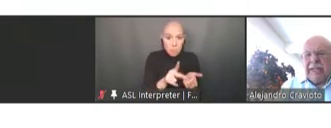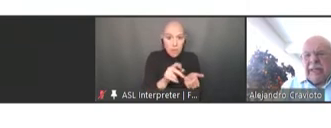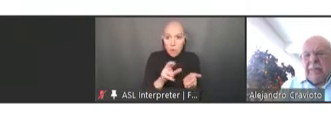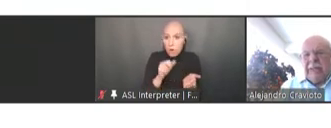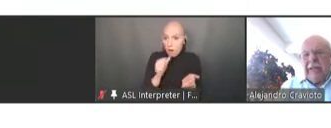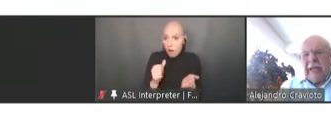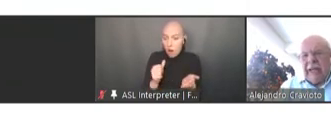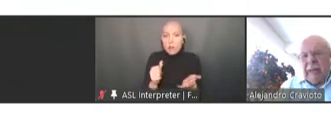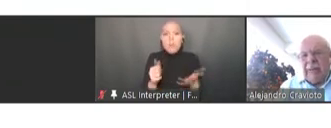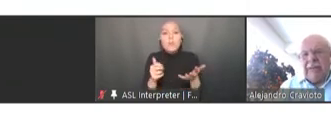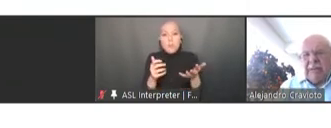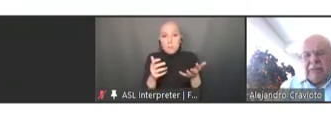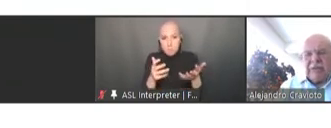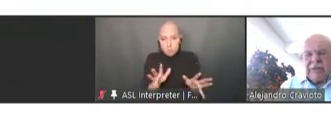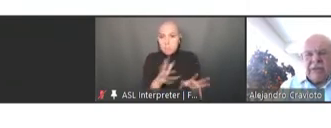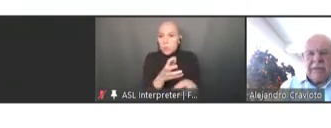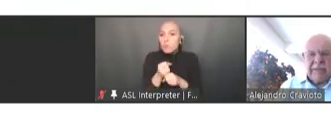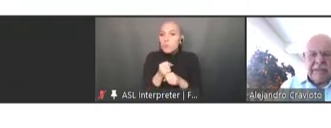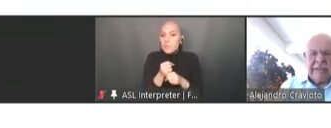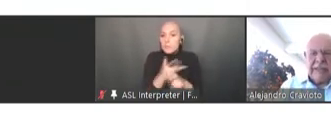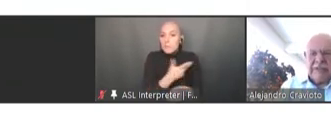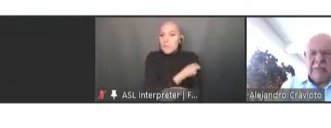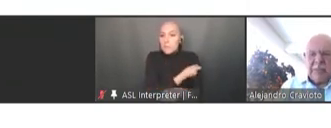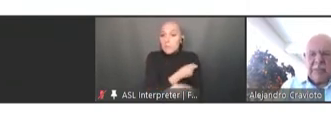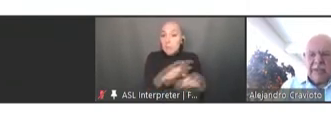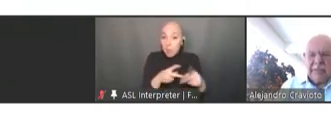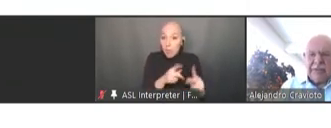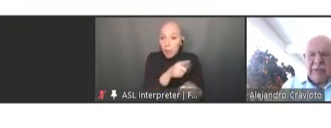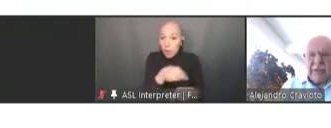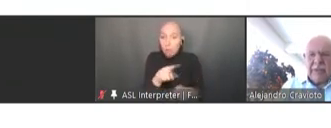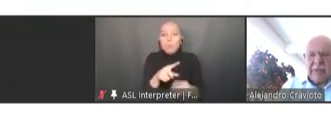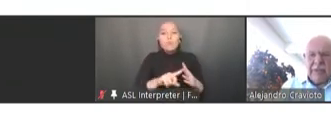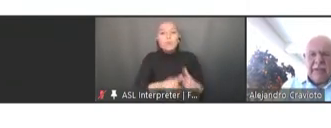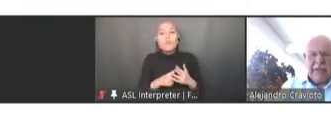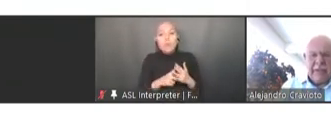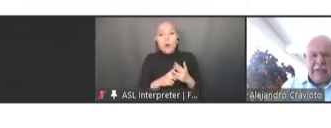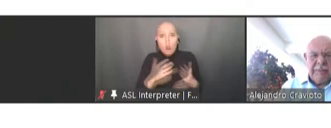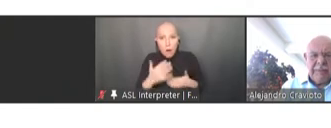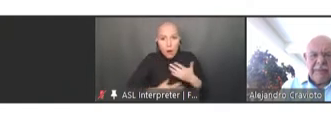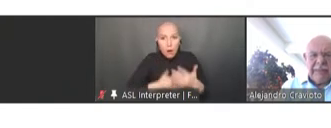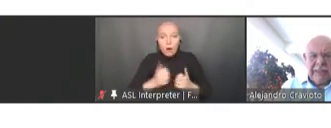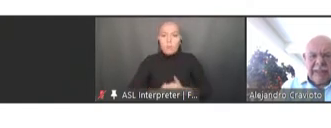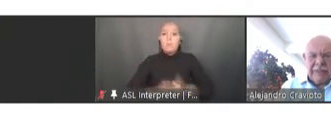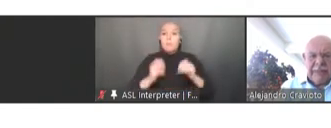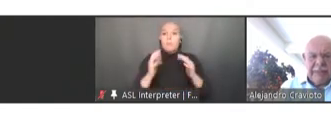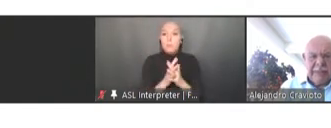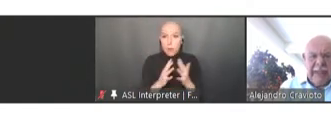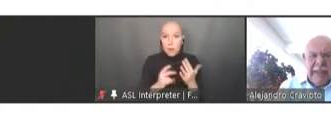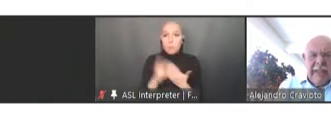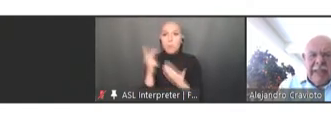have been allowing them to start their vaccination programs one way or another. The next one.